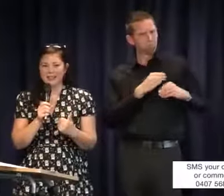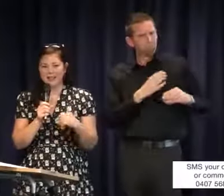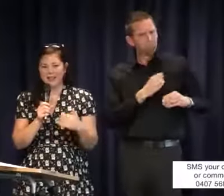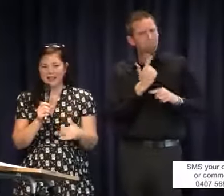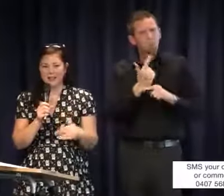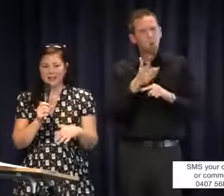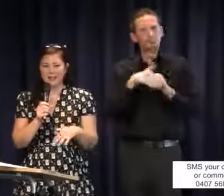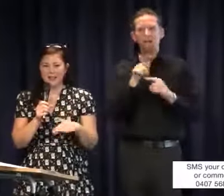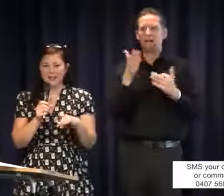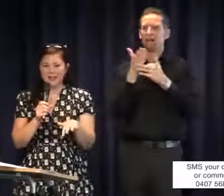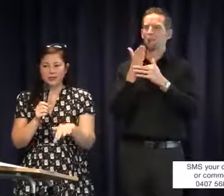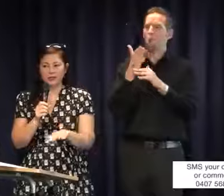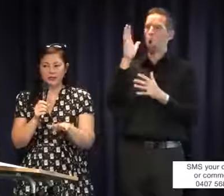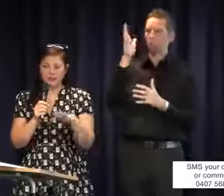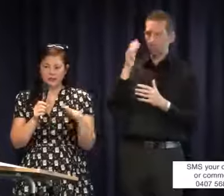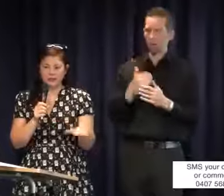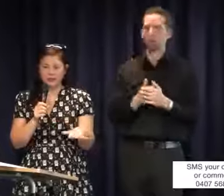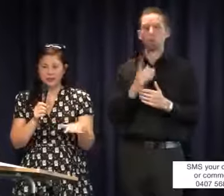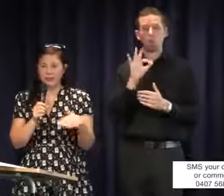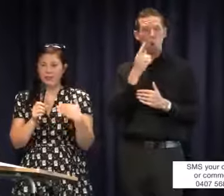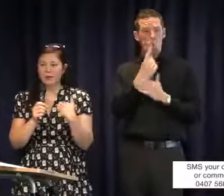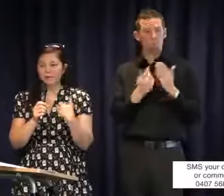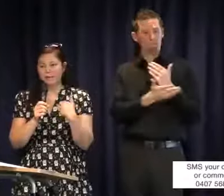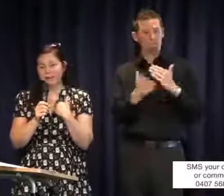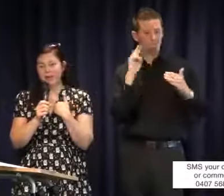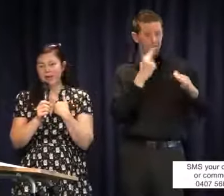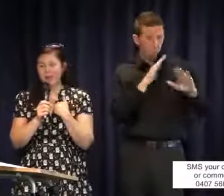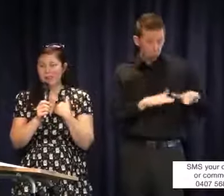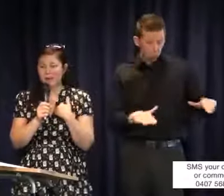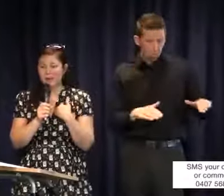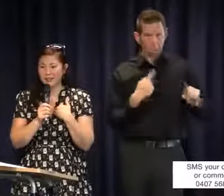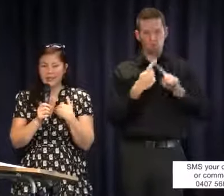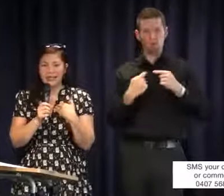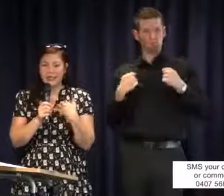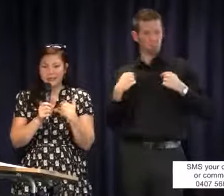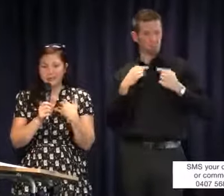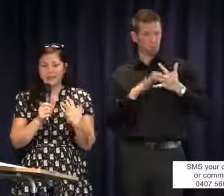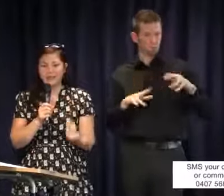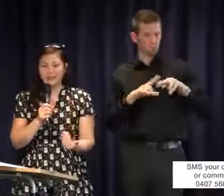to Auslan not only for our deaf children but for us as parents, hearing parents of deaf